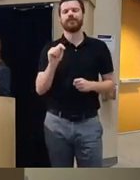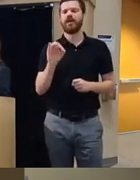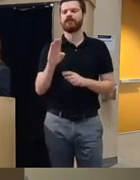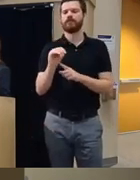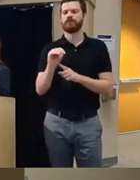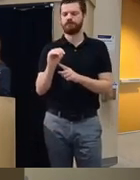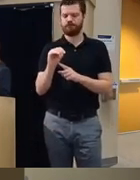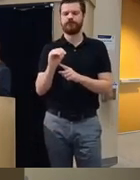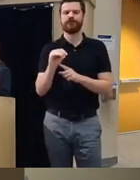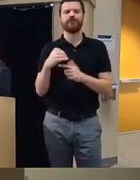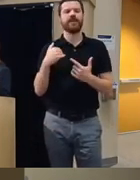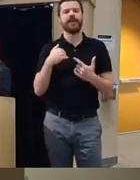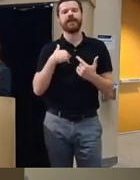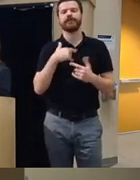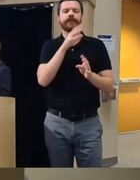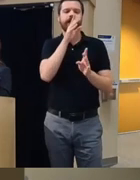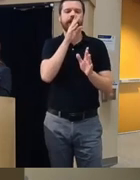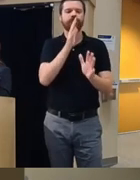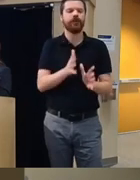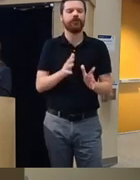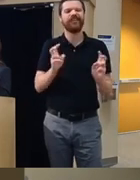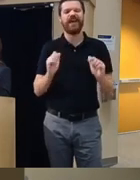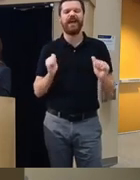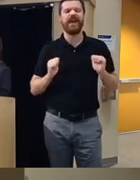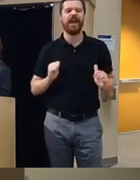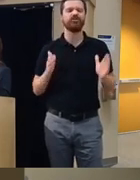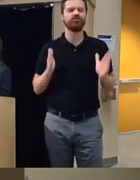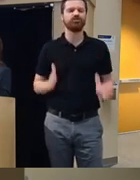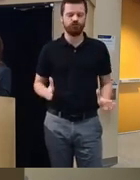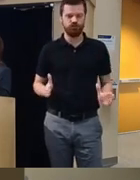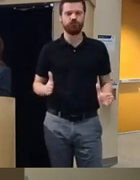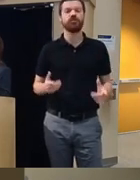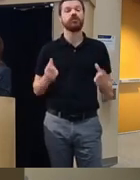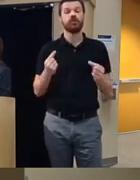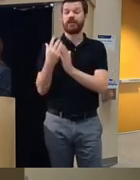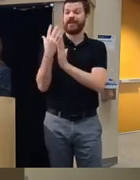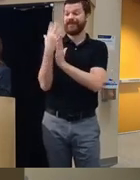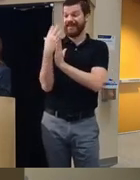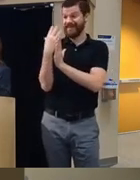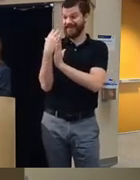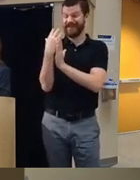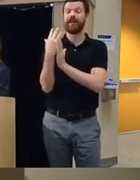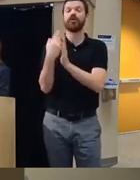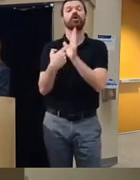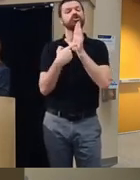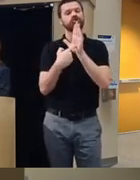uh narrators uh they're like actors that are like filmed and they're showing substance different